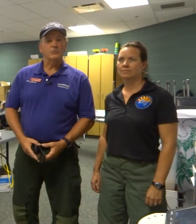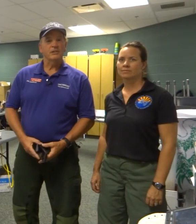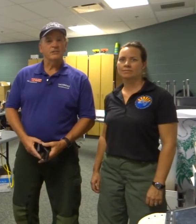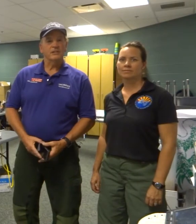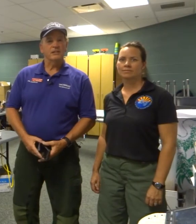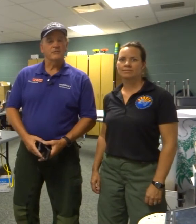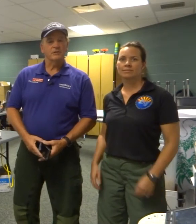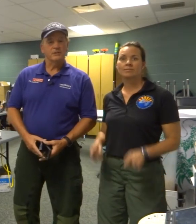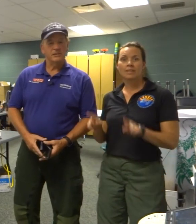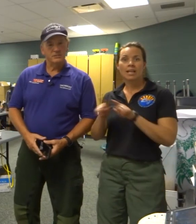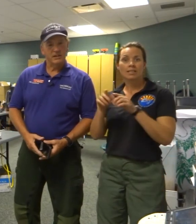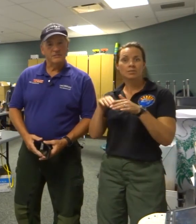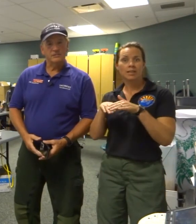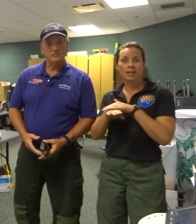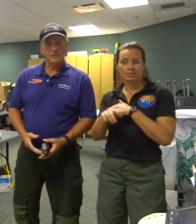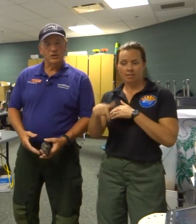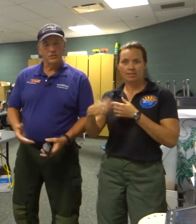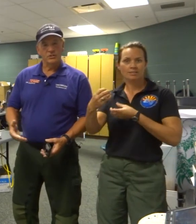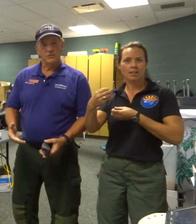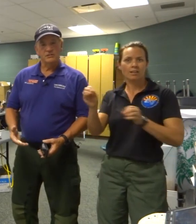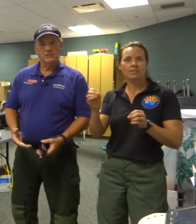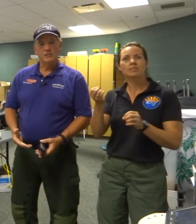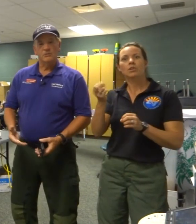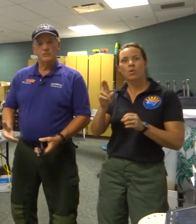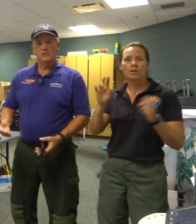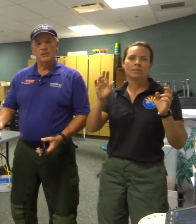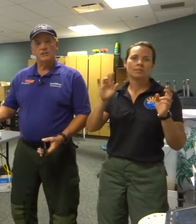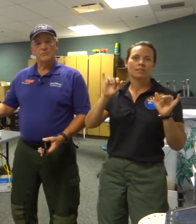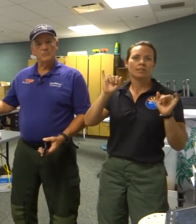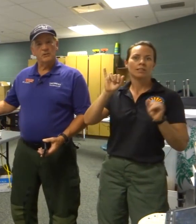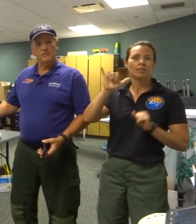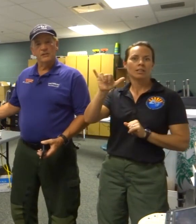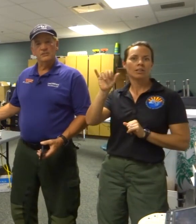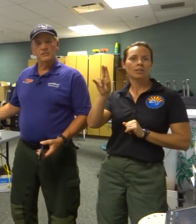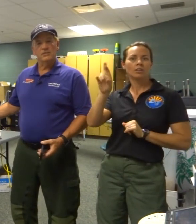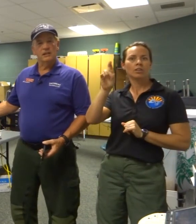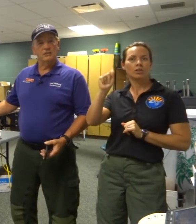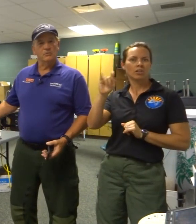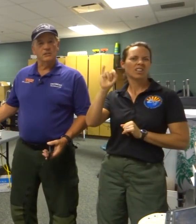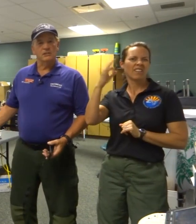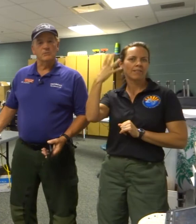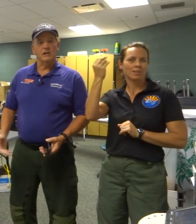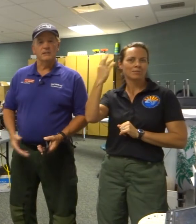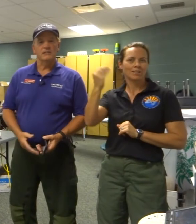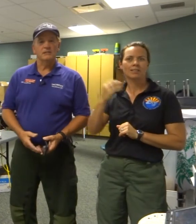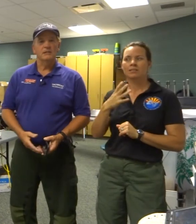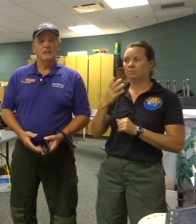As we enter this office or Yurt, we see how the people are functioning and working behind us.